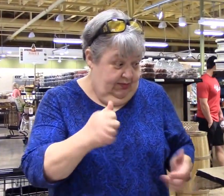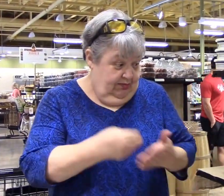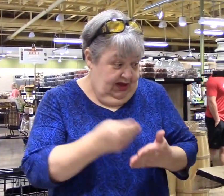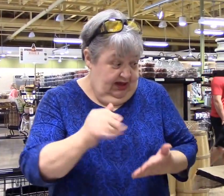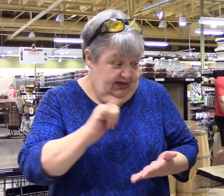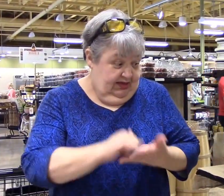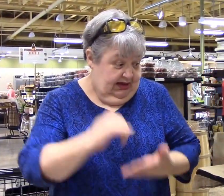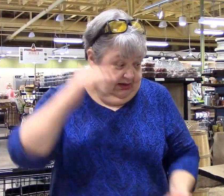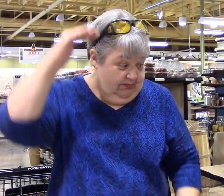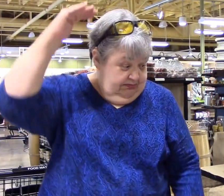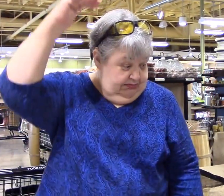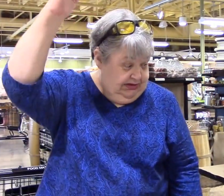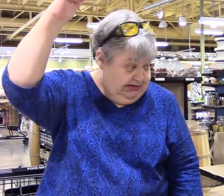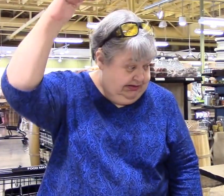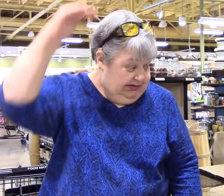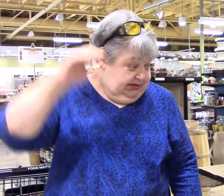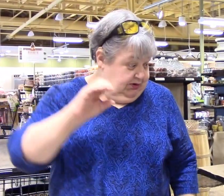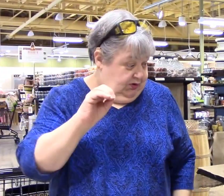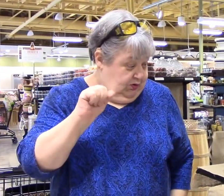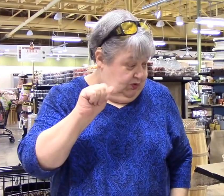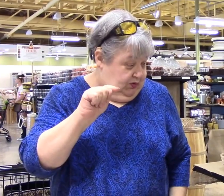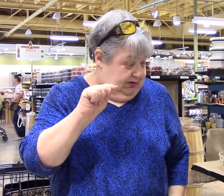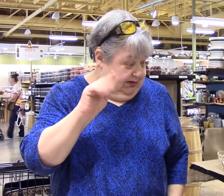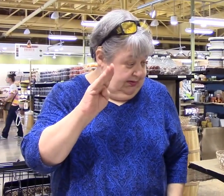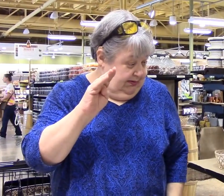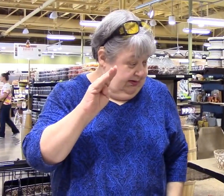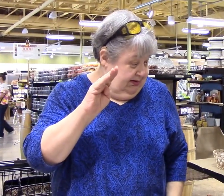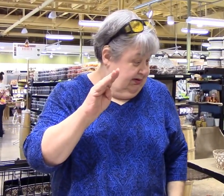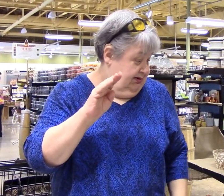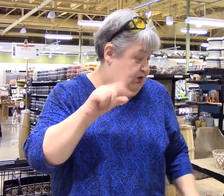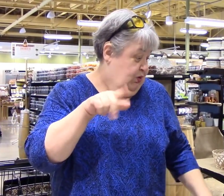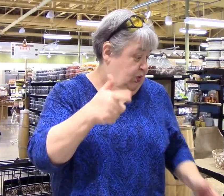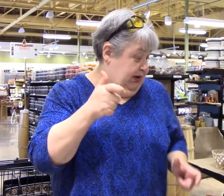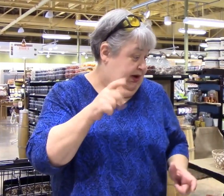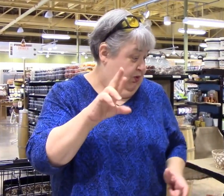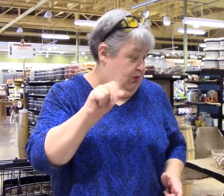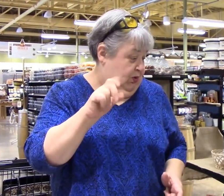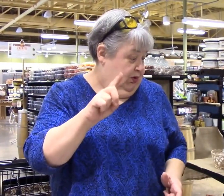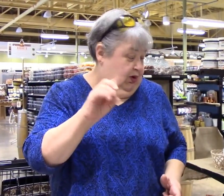I don't anyone would buy that big bag of quick rolled oats!